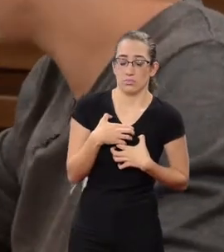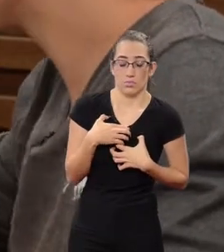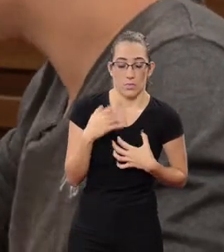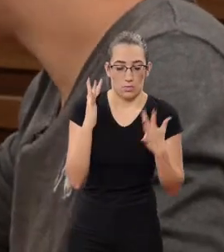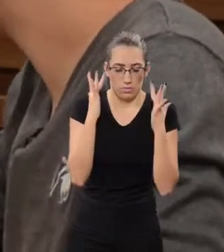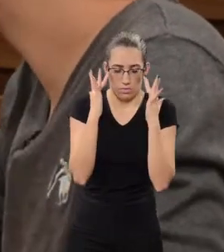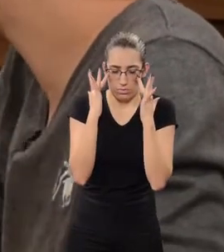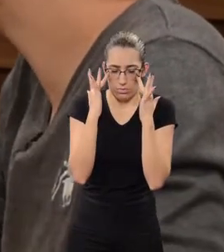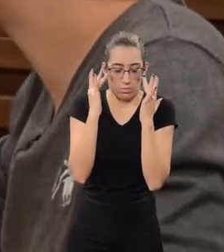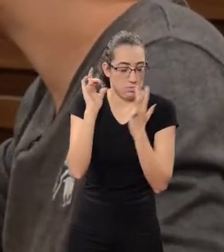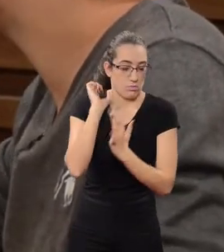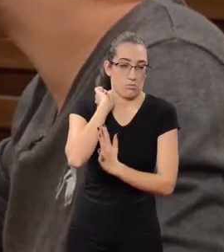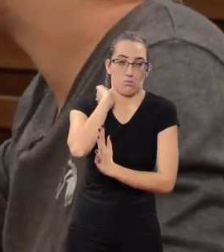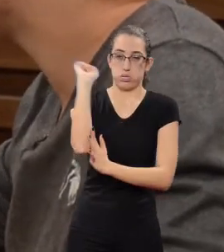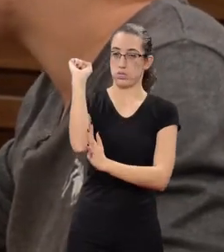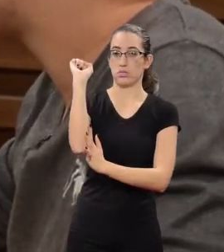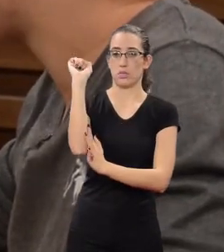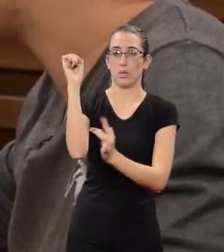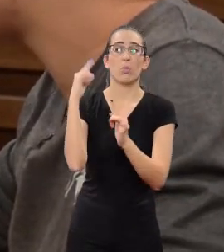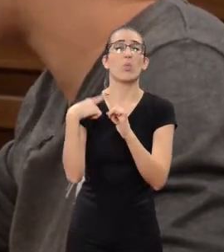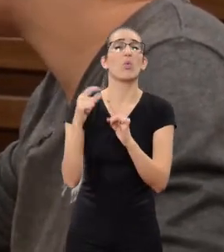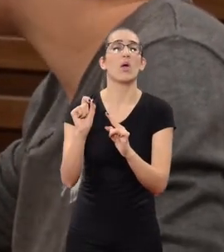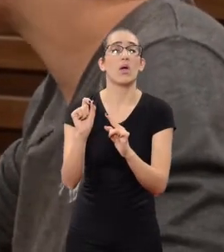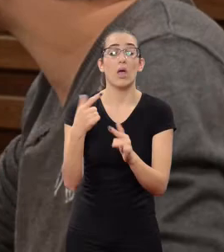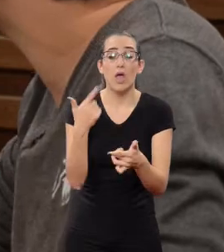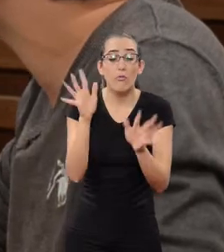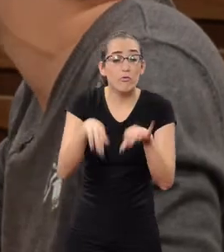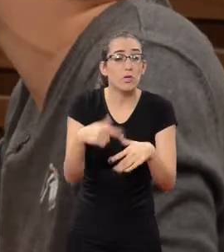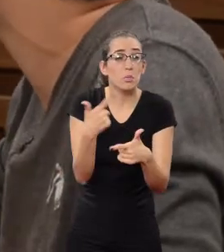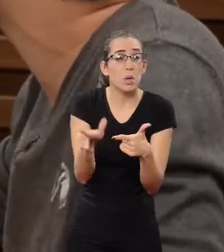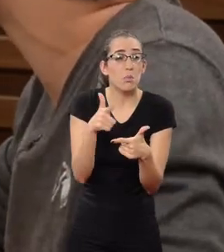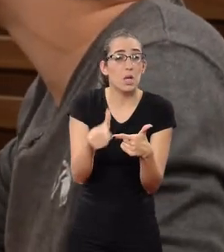It's easier to solve this problem this way